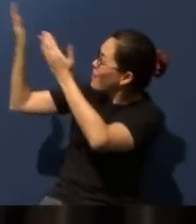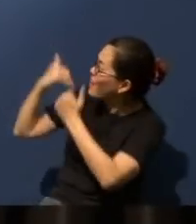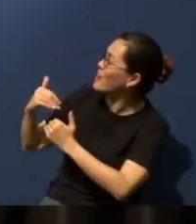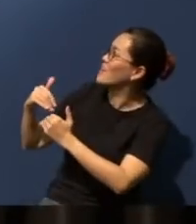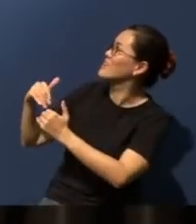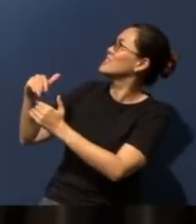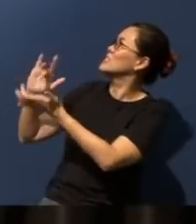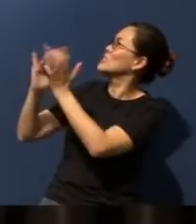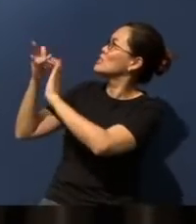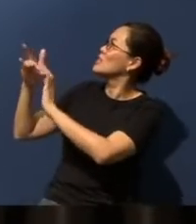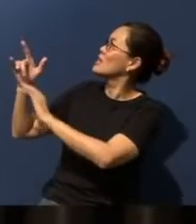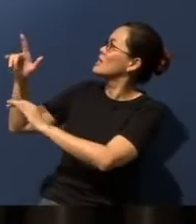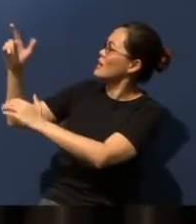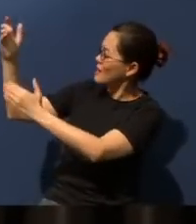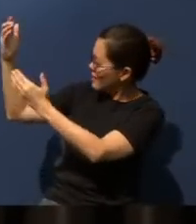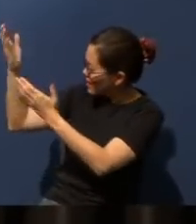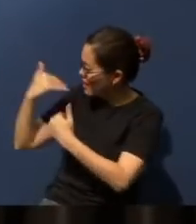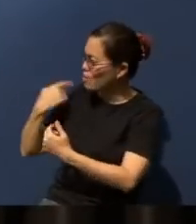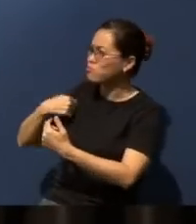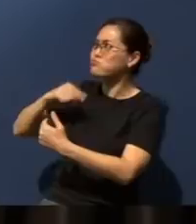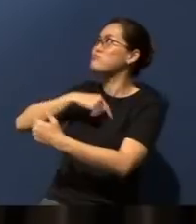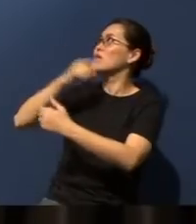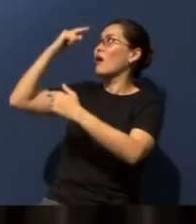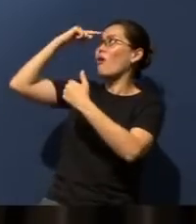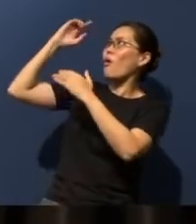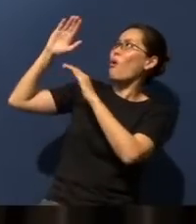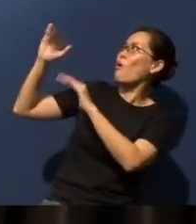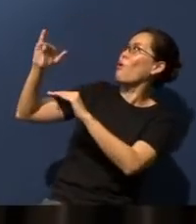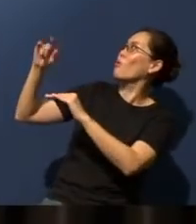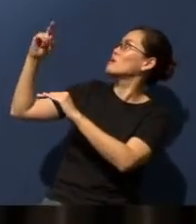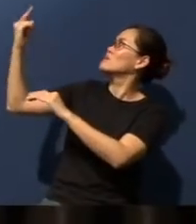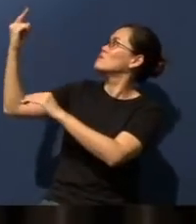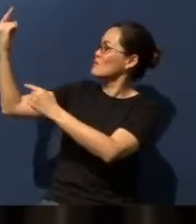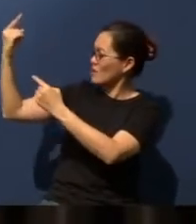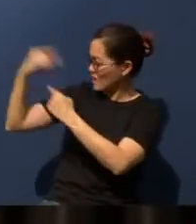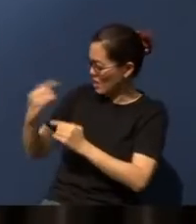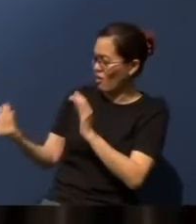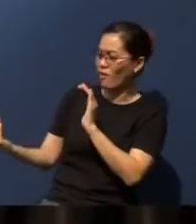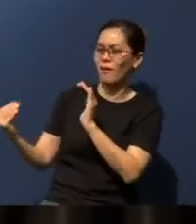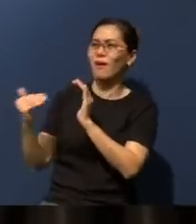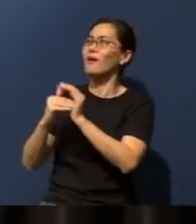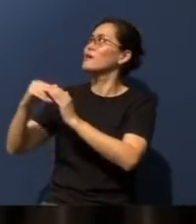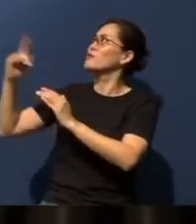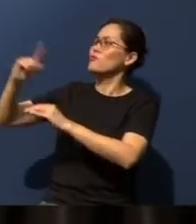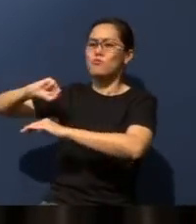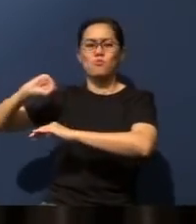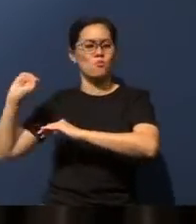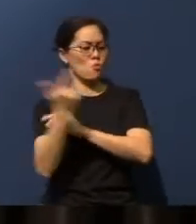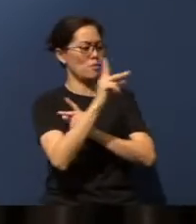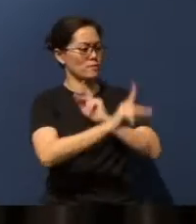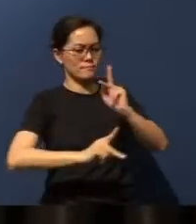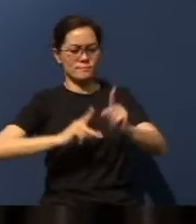We look forward to that day when You come again, and when You judge all people, and when